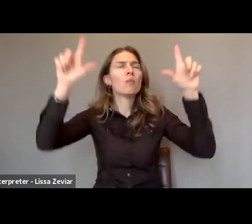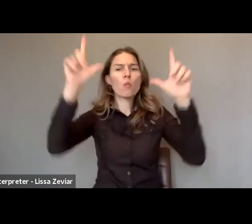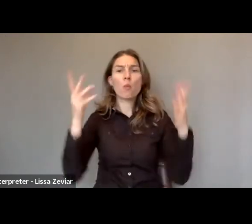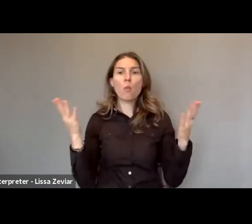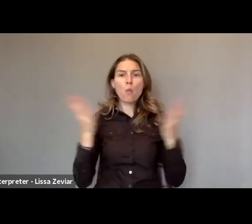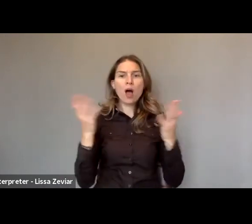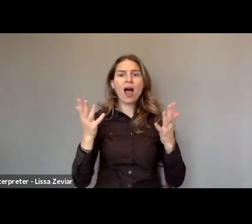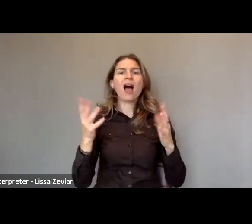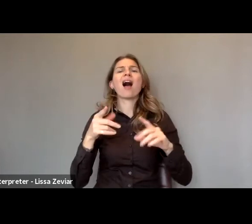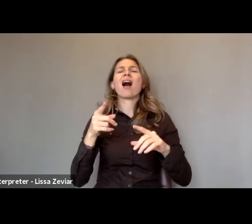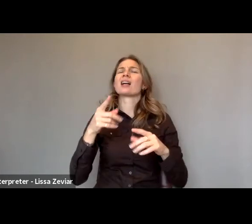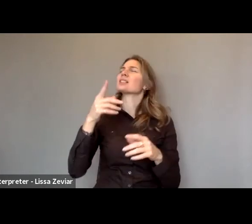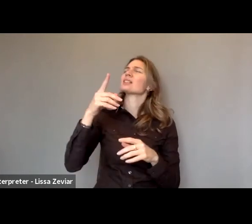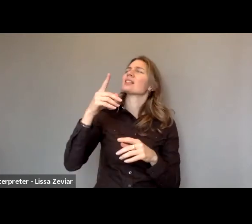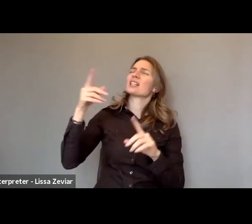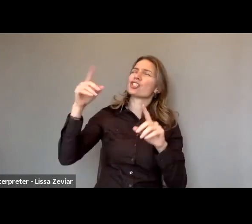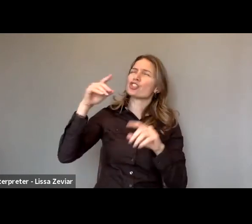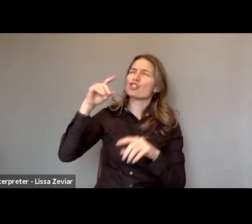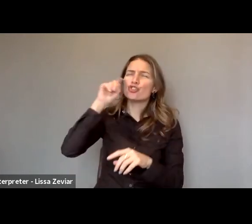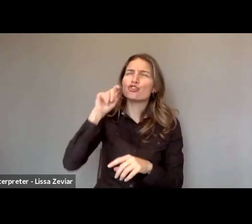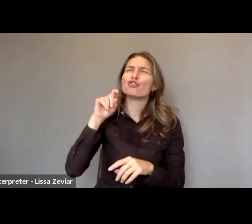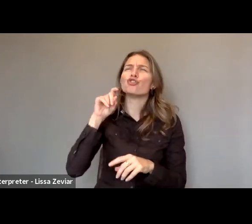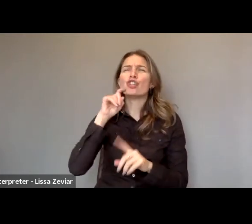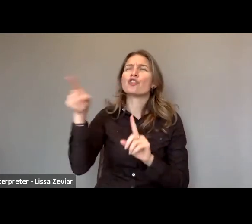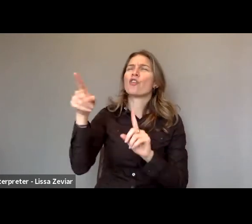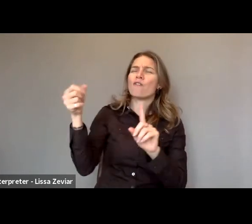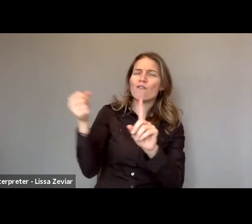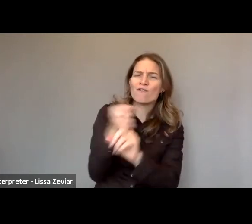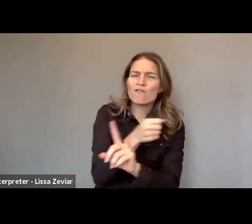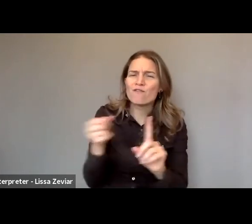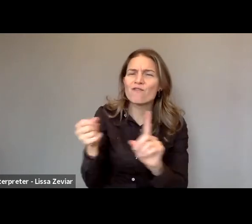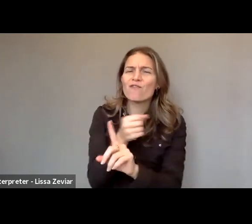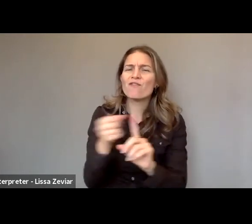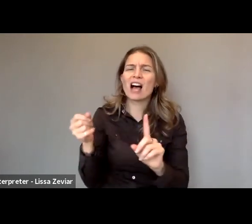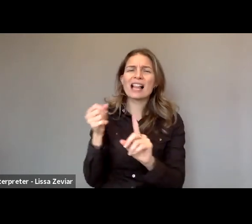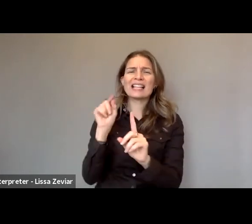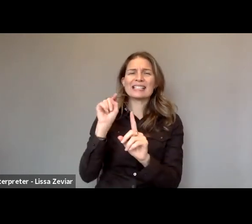I have to explain the Spanish law recognises a very restrictive definition